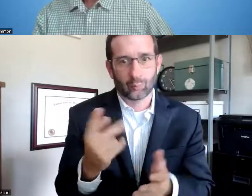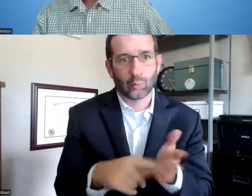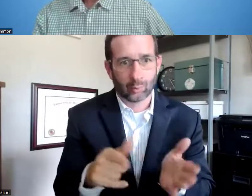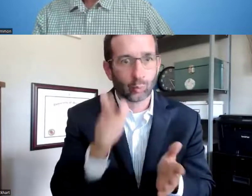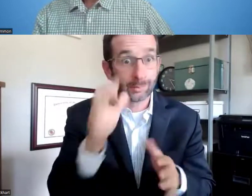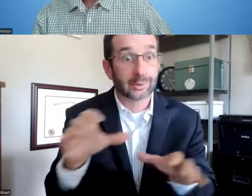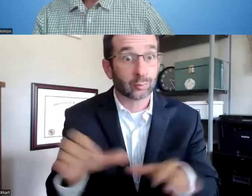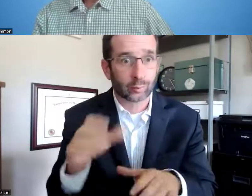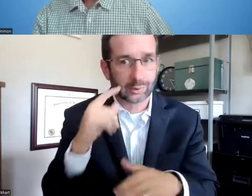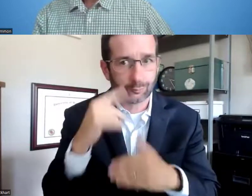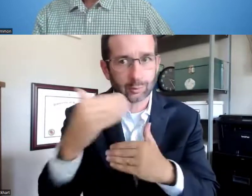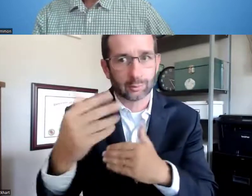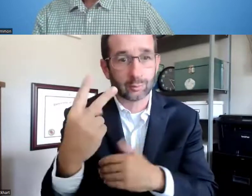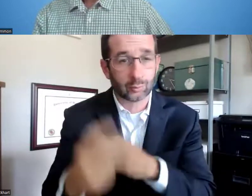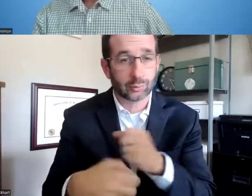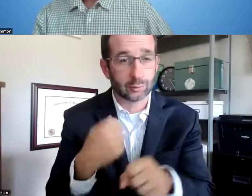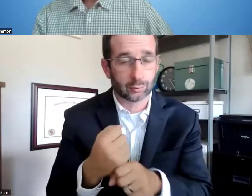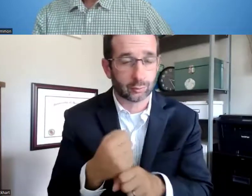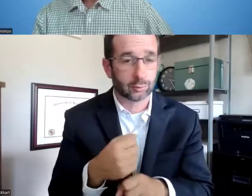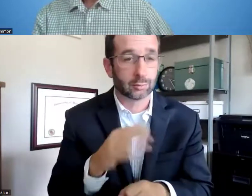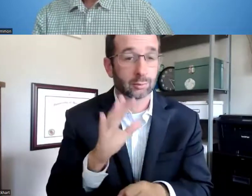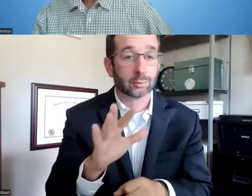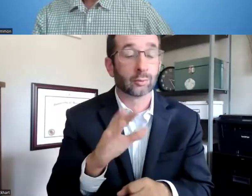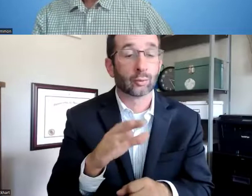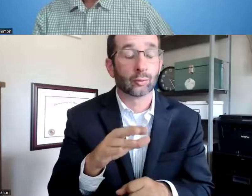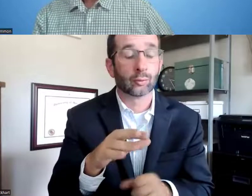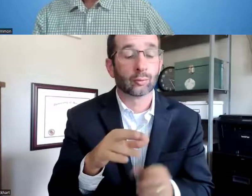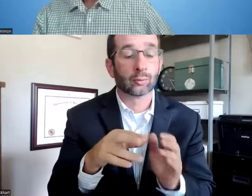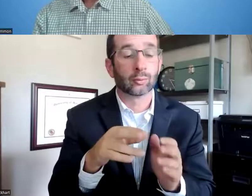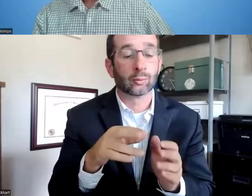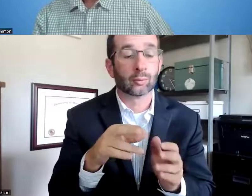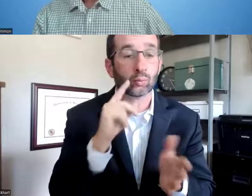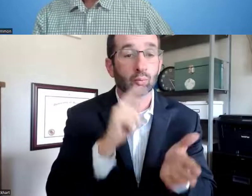because the reviewer does need to see what you will be doing for the next 2 years.